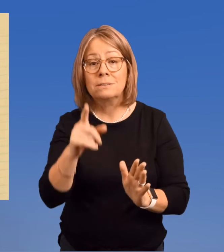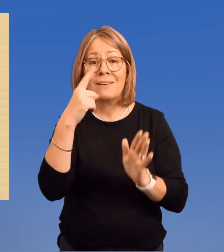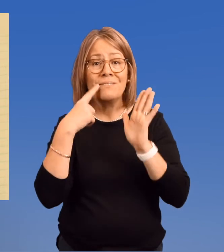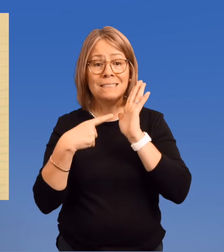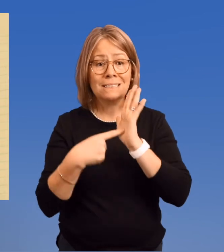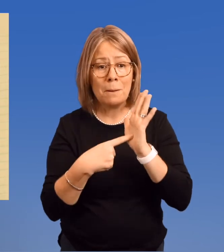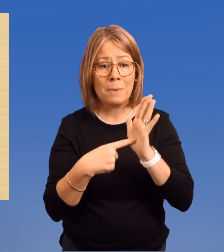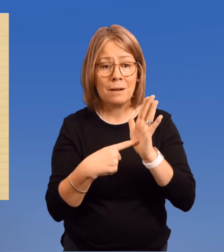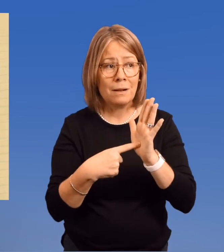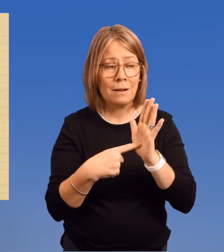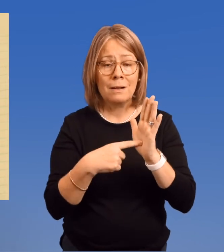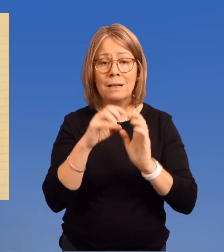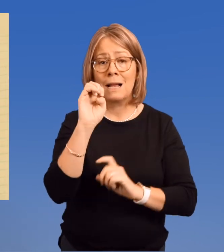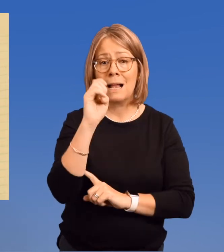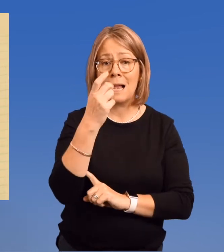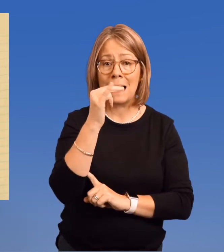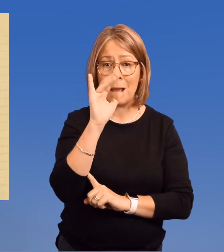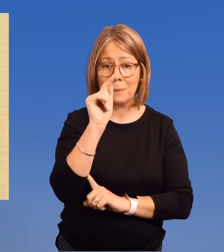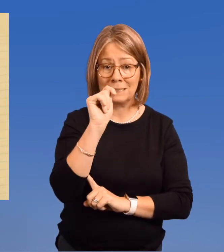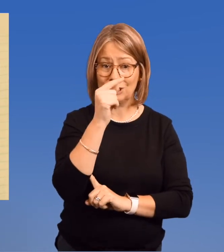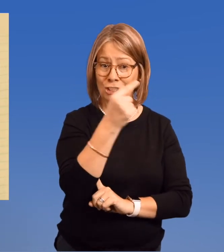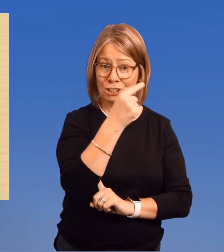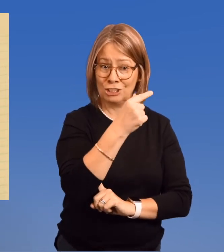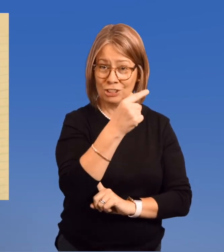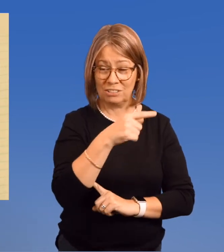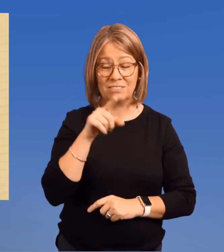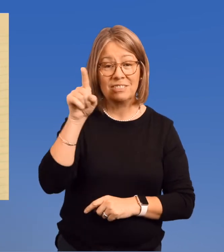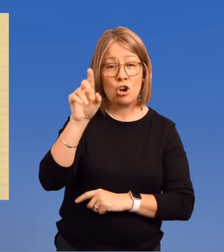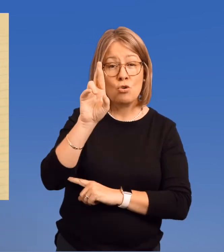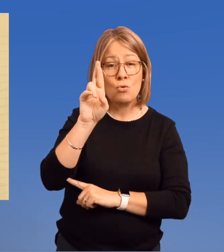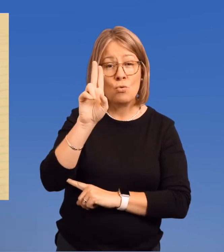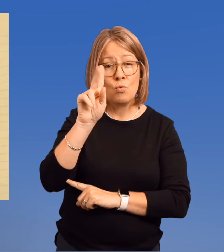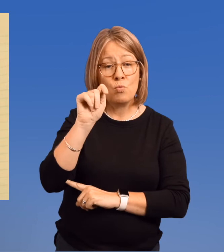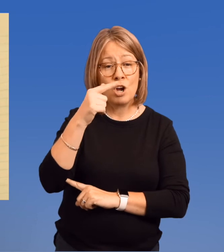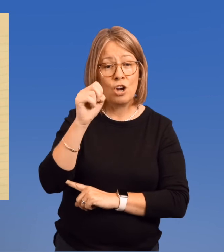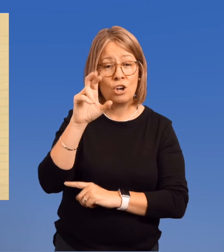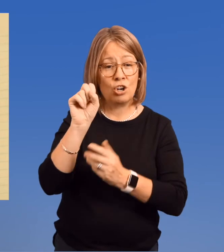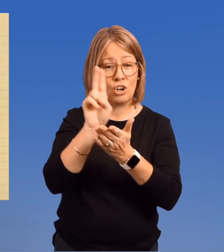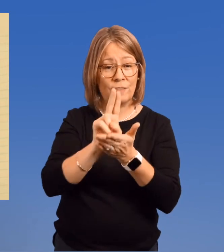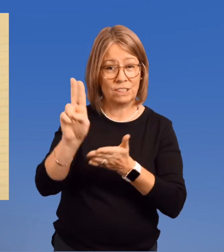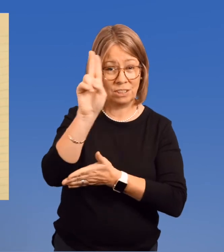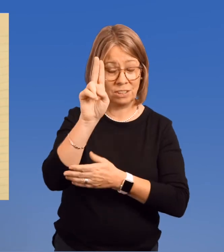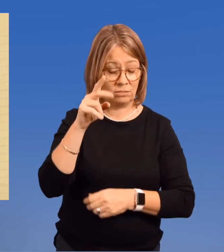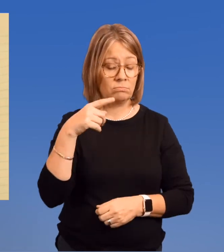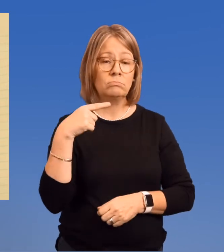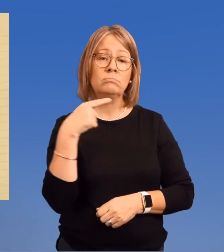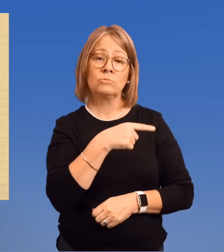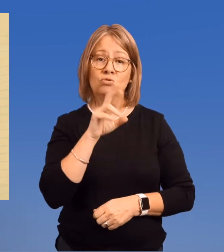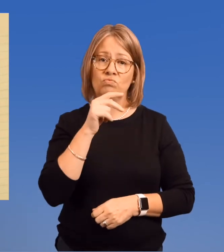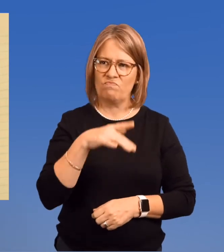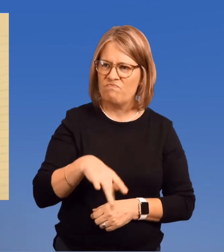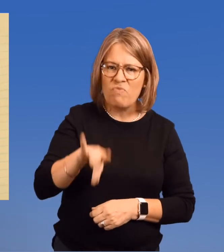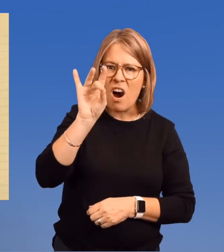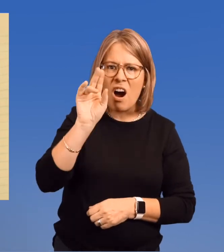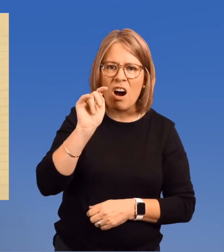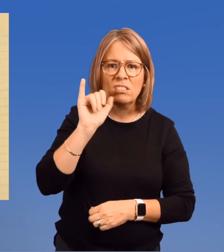Exhibit G, at Rutgers University, she found